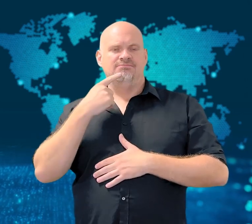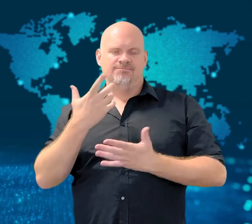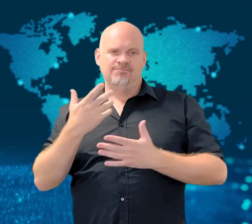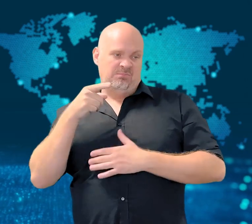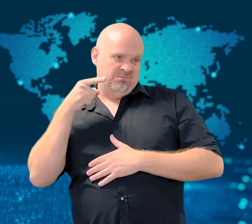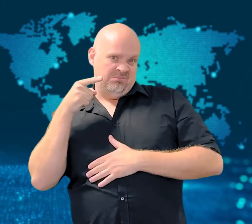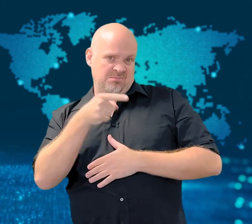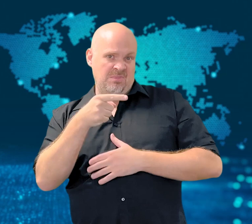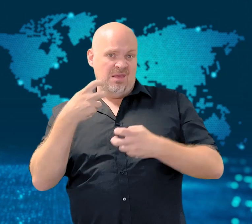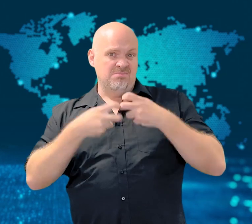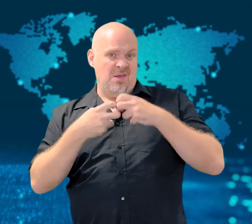across the country.